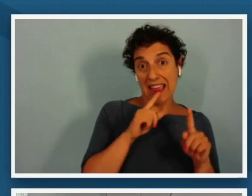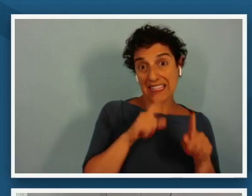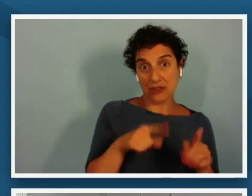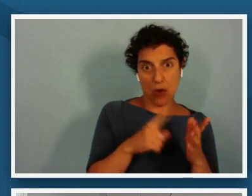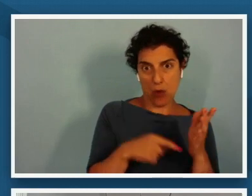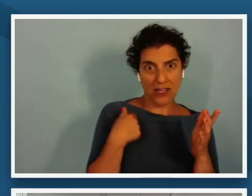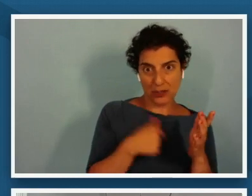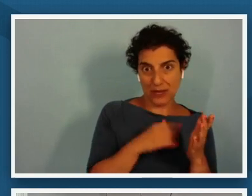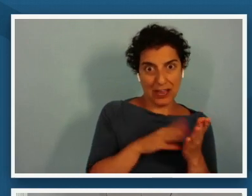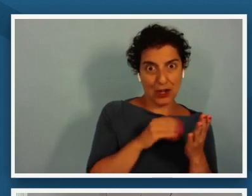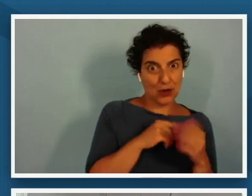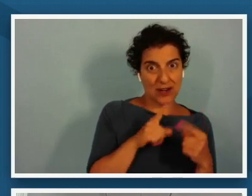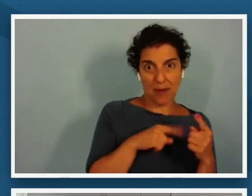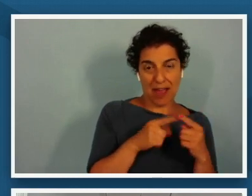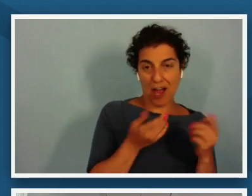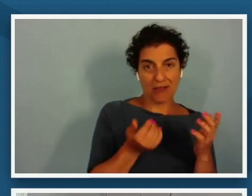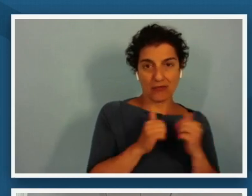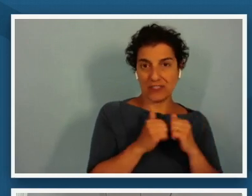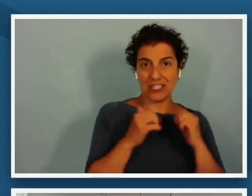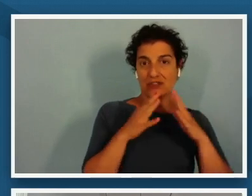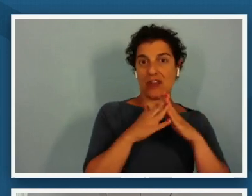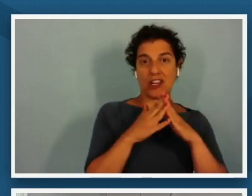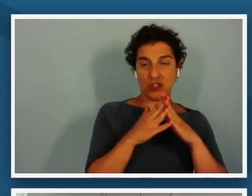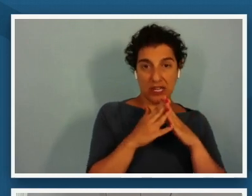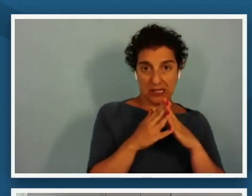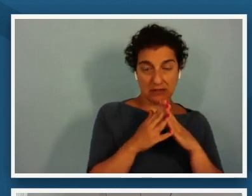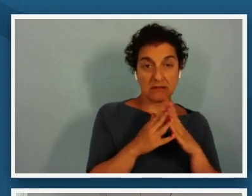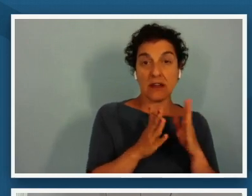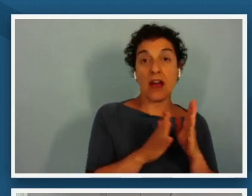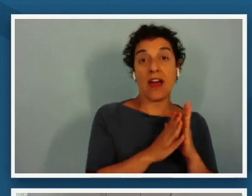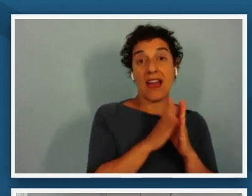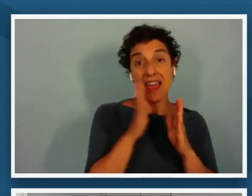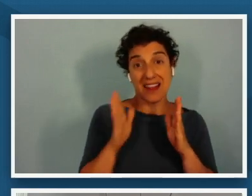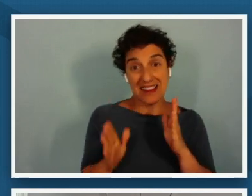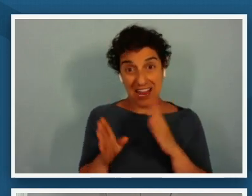reconstruction and so now that we're at